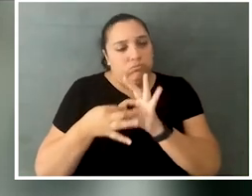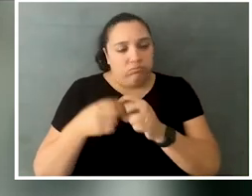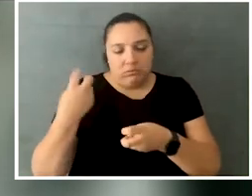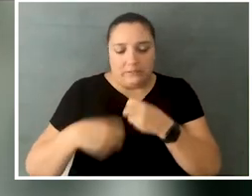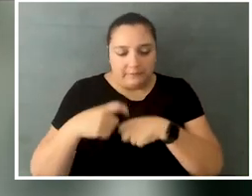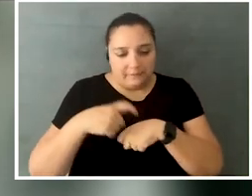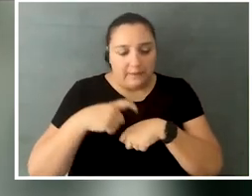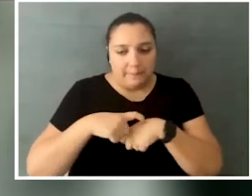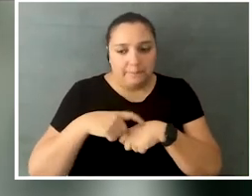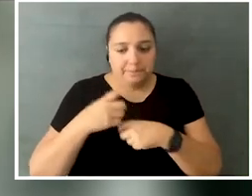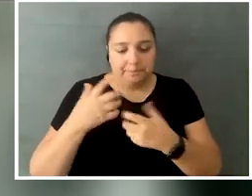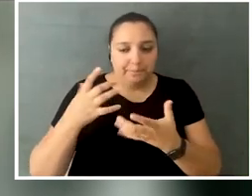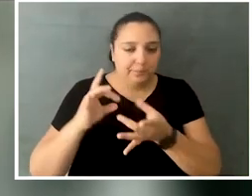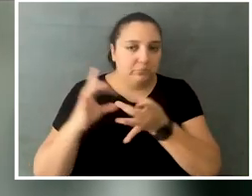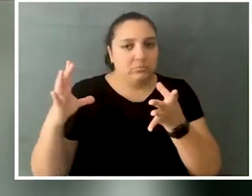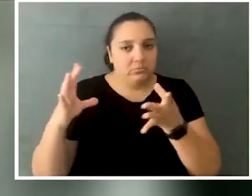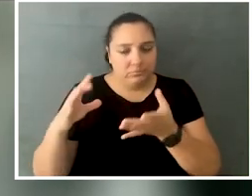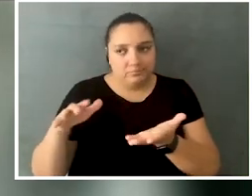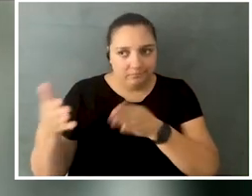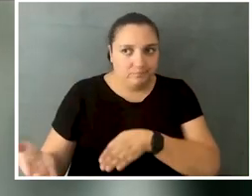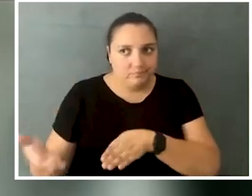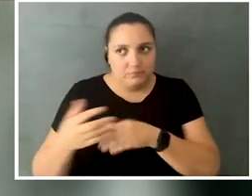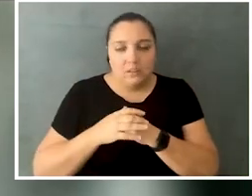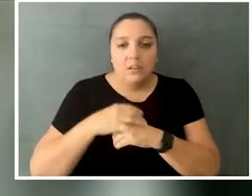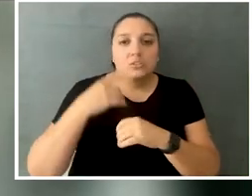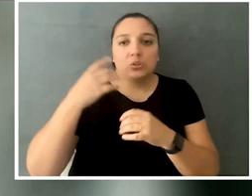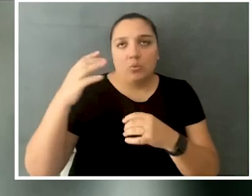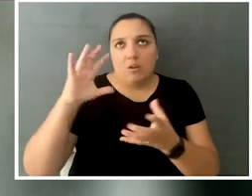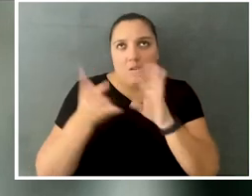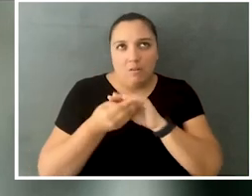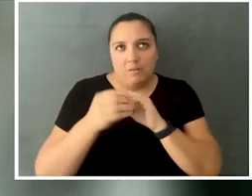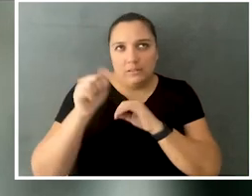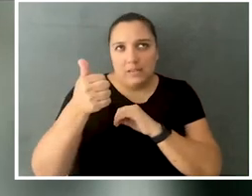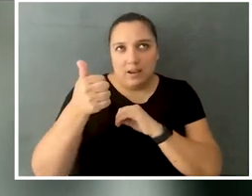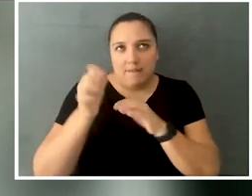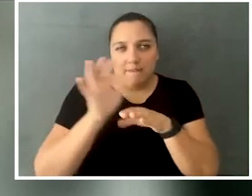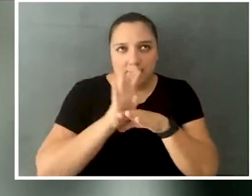so it was a very difficult time for us personally as well, but we have 10 videos up right now,